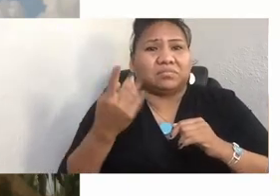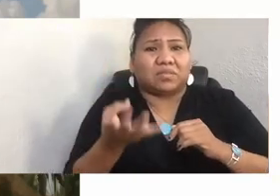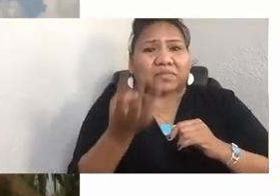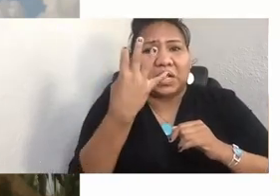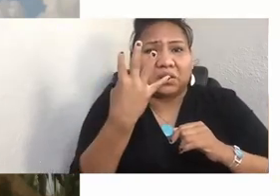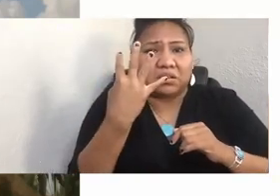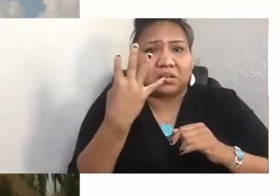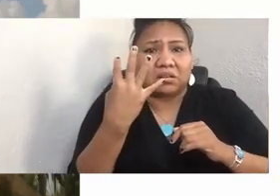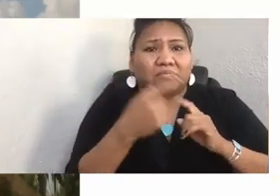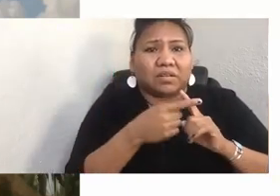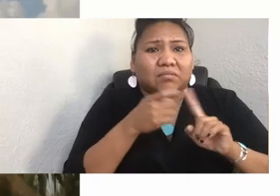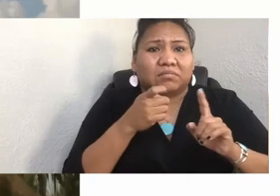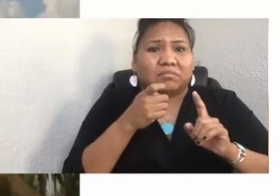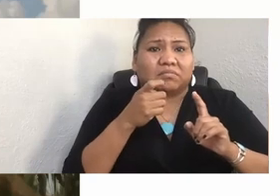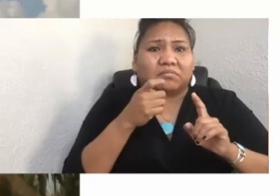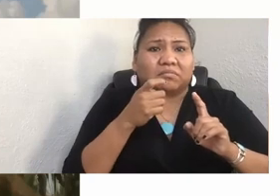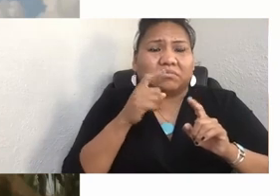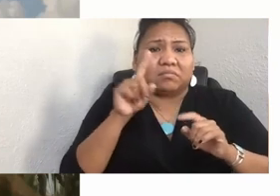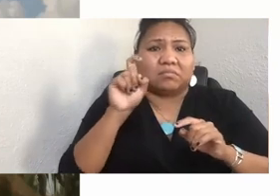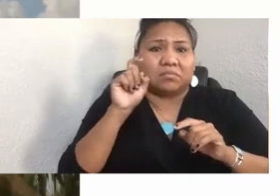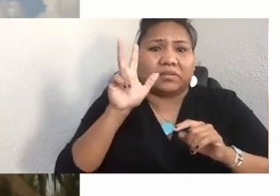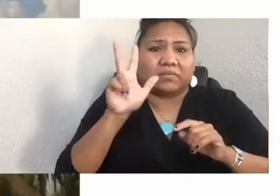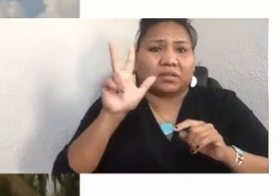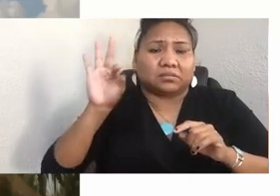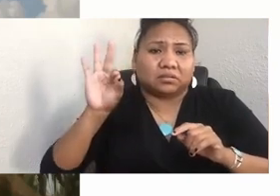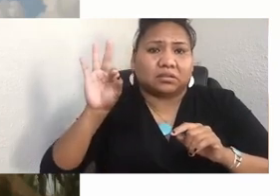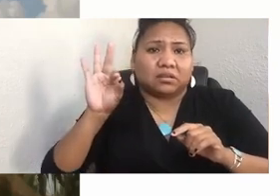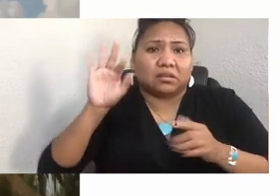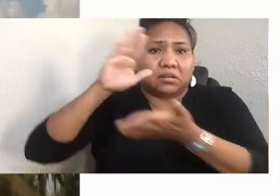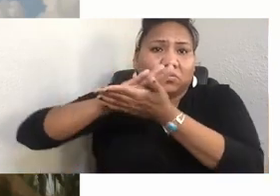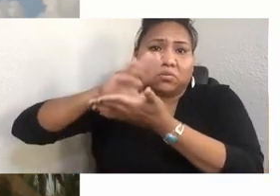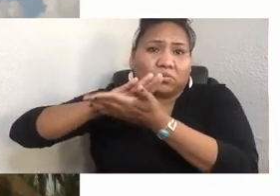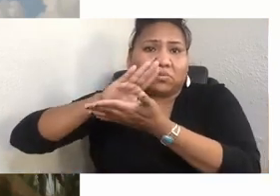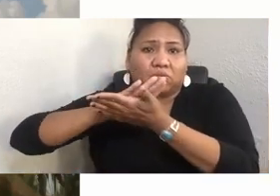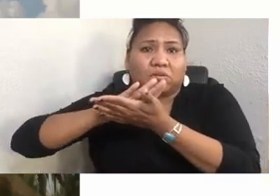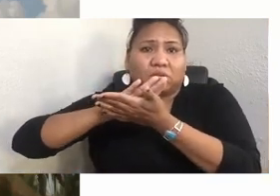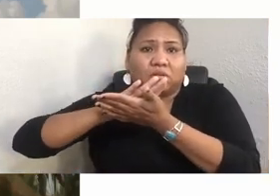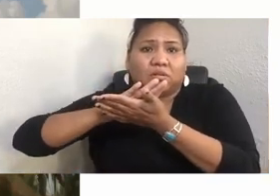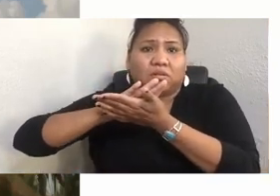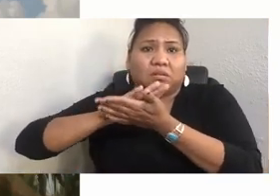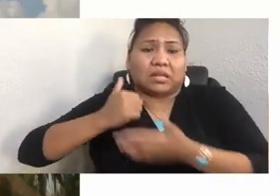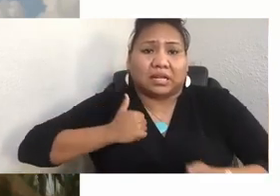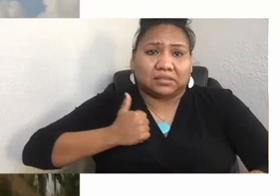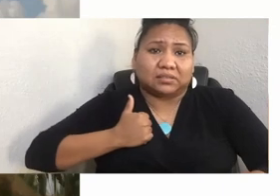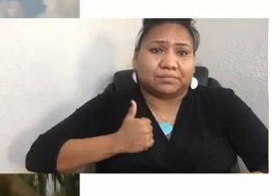have started doing the digging.